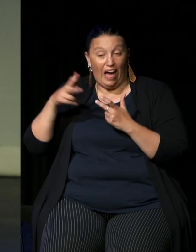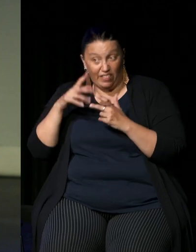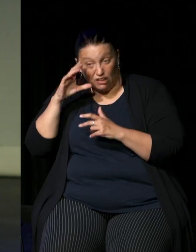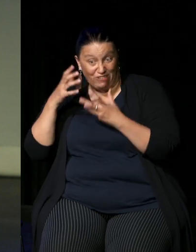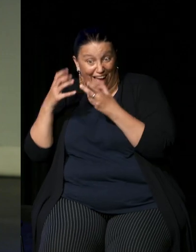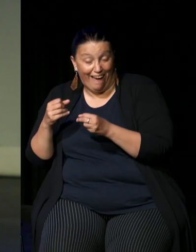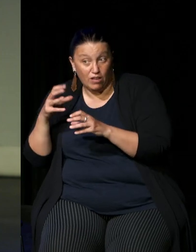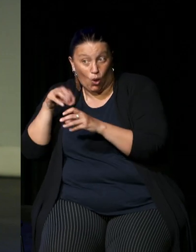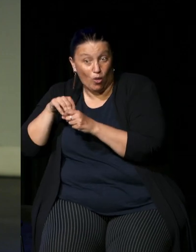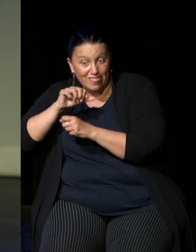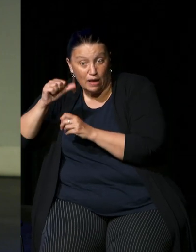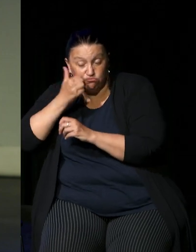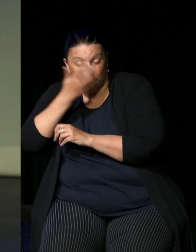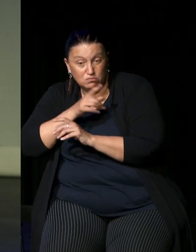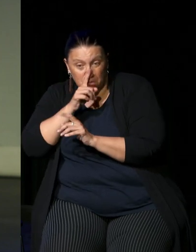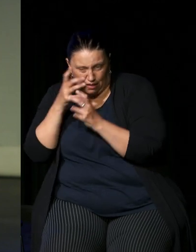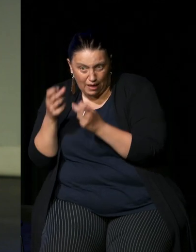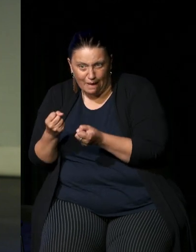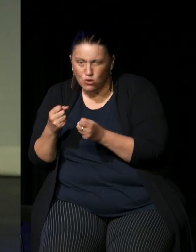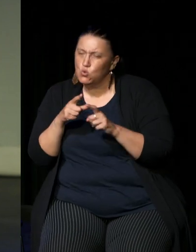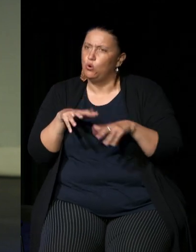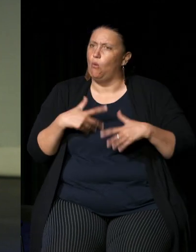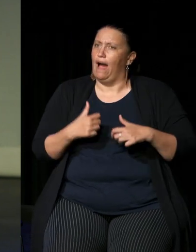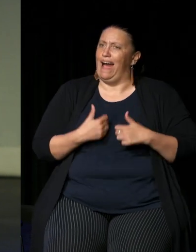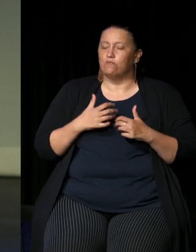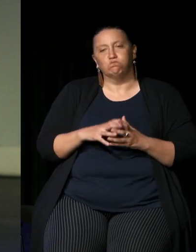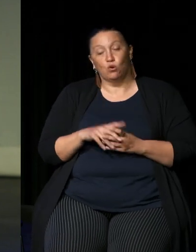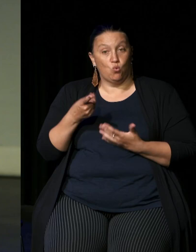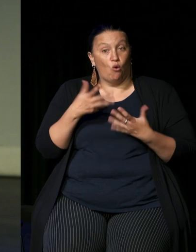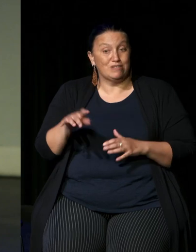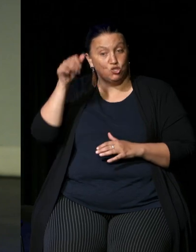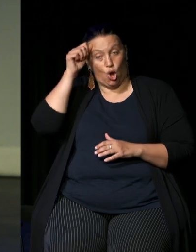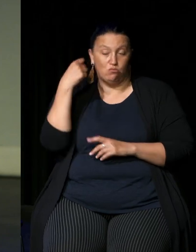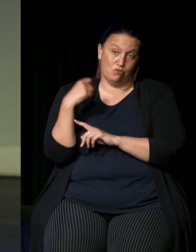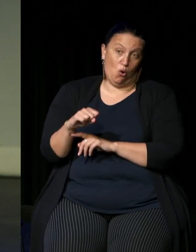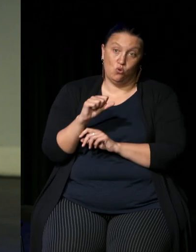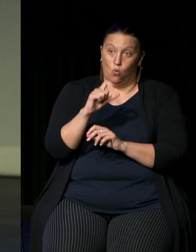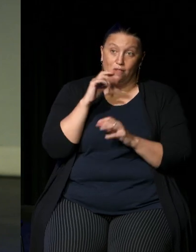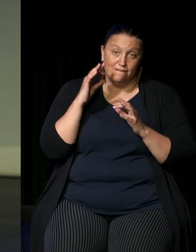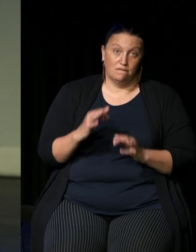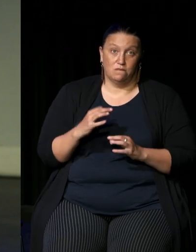recognize their Indigenous people then you know which way you're going to vote there as well